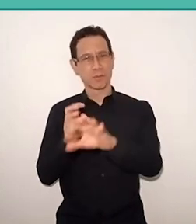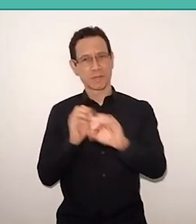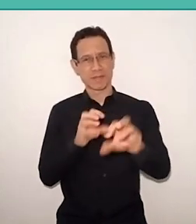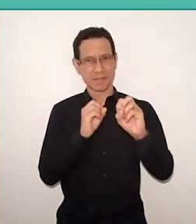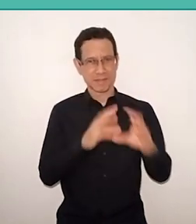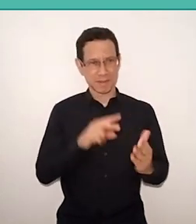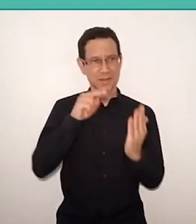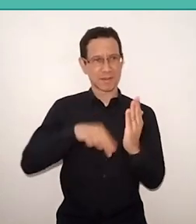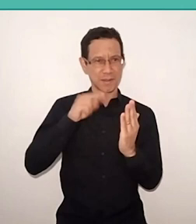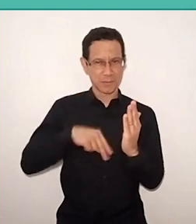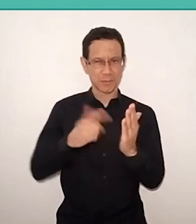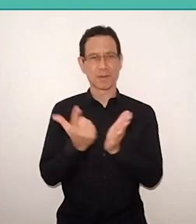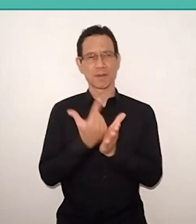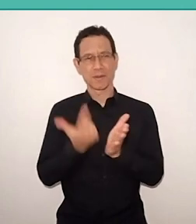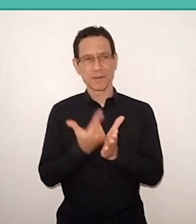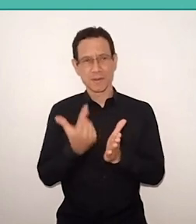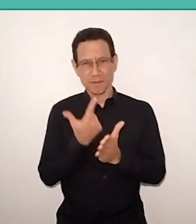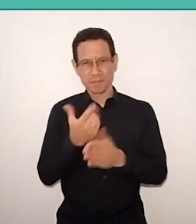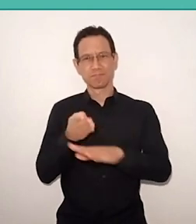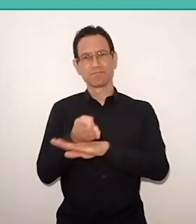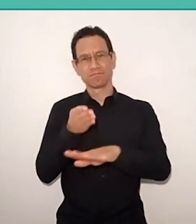the book, access to technology,